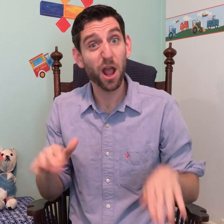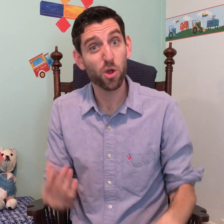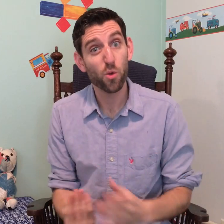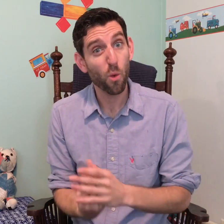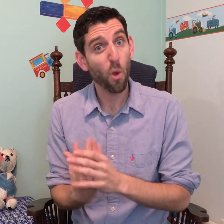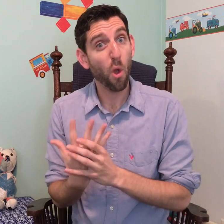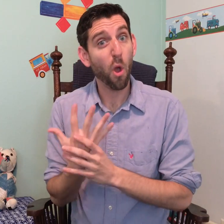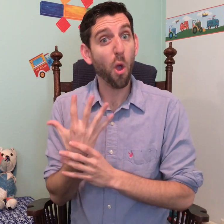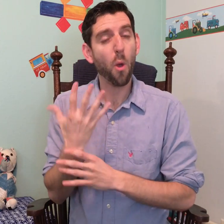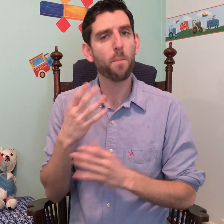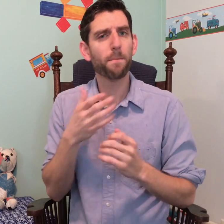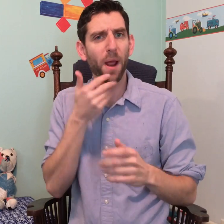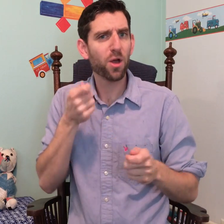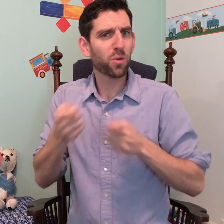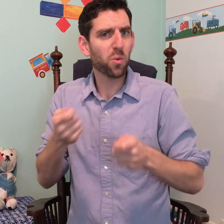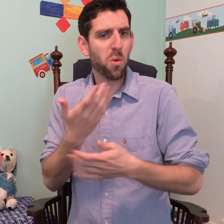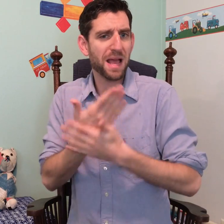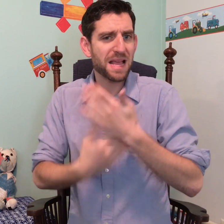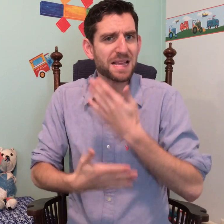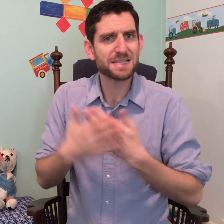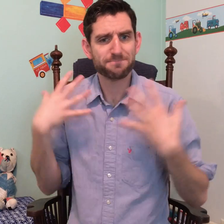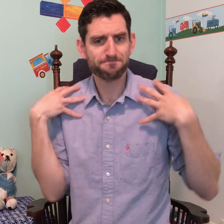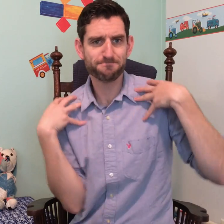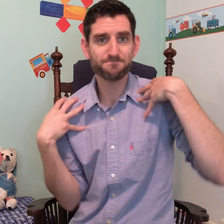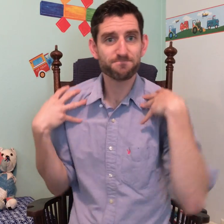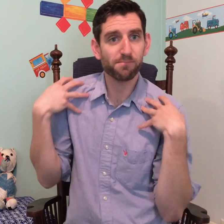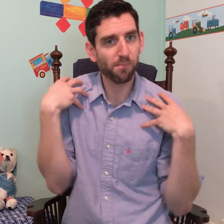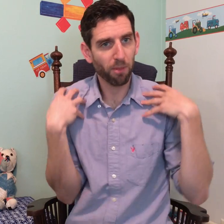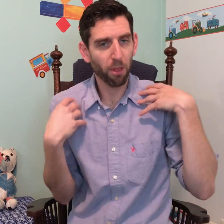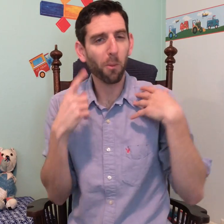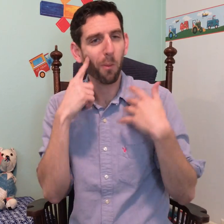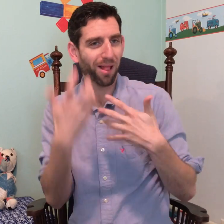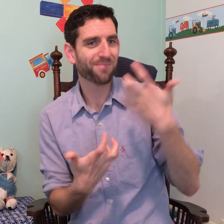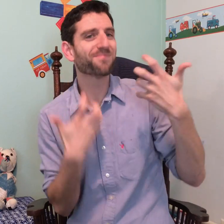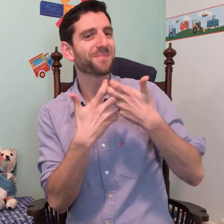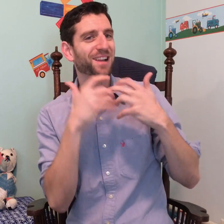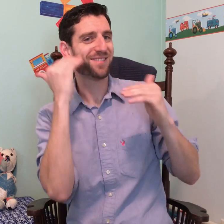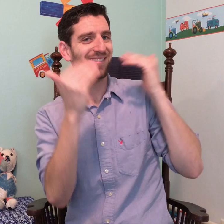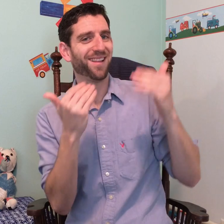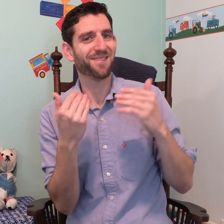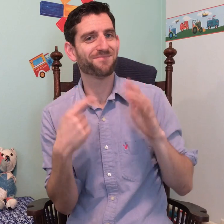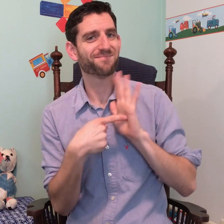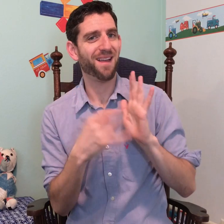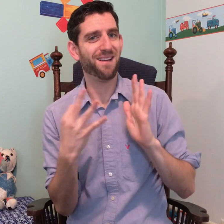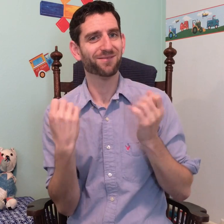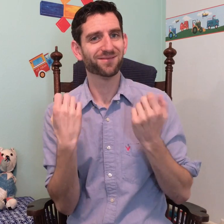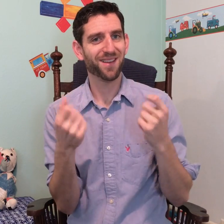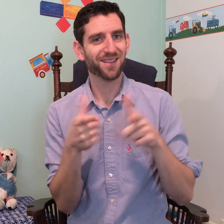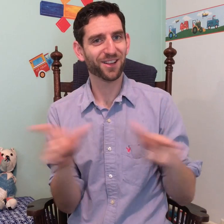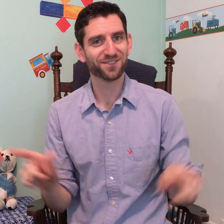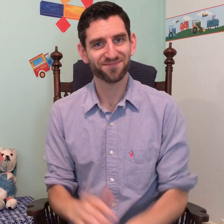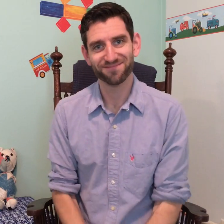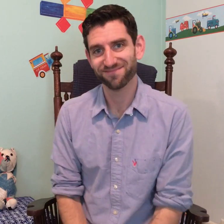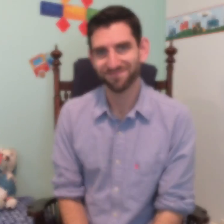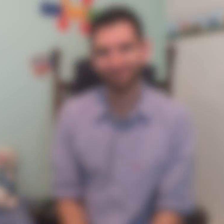As they grow, and develop improved control of their hands and arms their signing will become closer to adult-like signing.